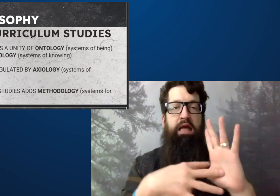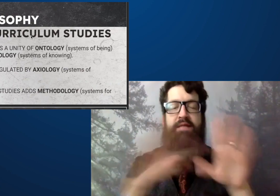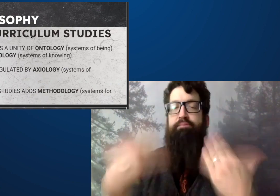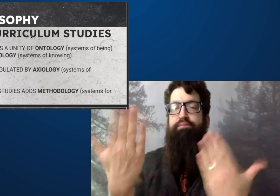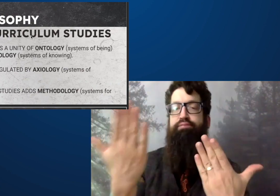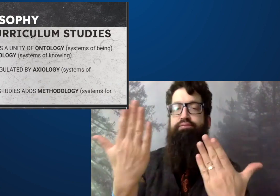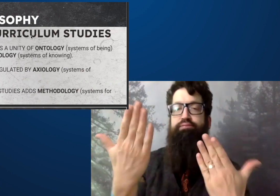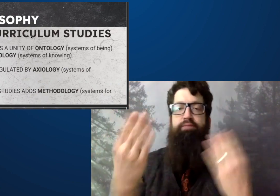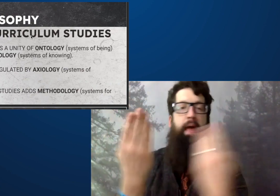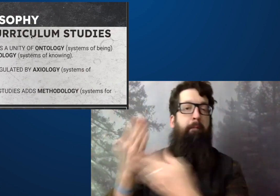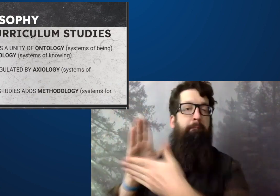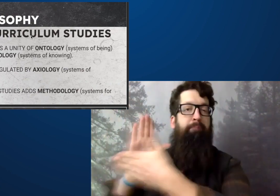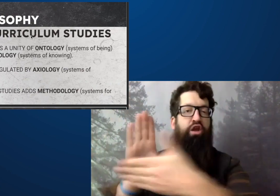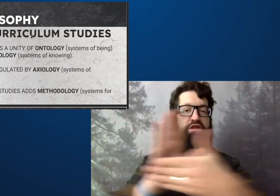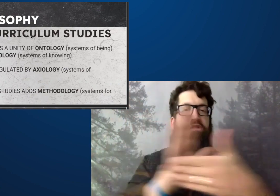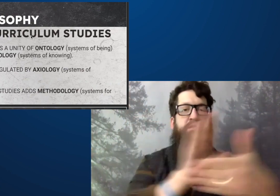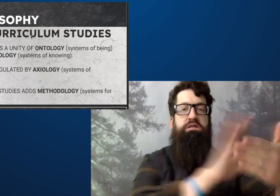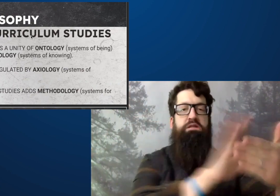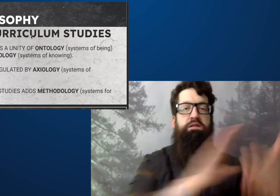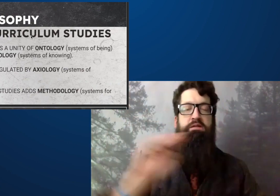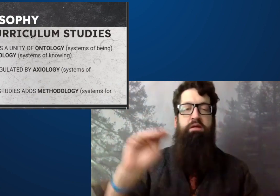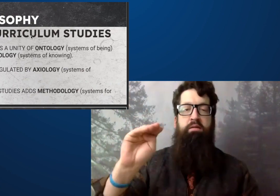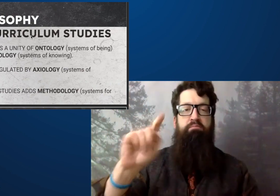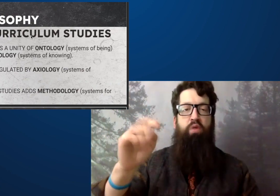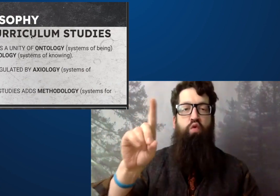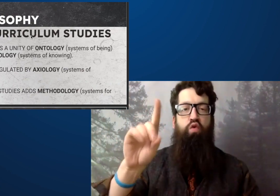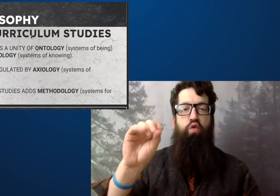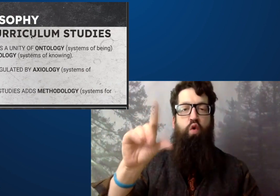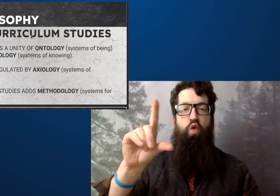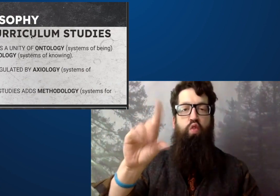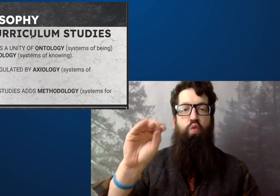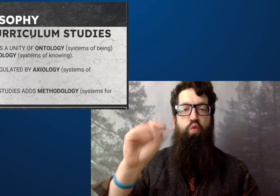Excuse me. Thank you. These curriculum studies adds